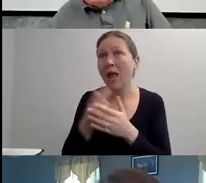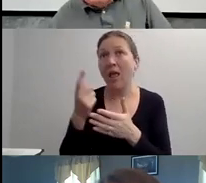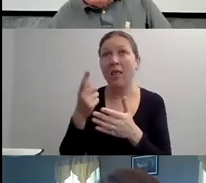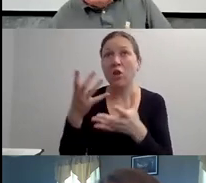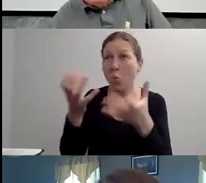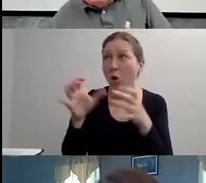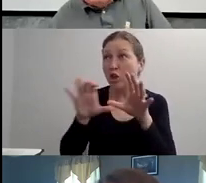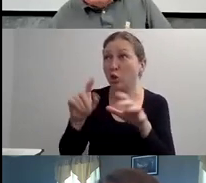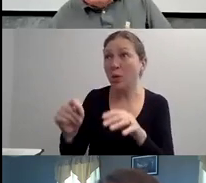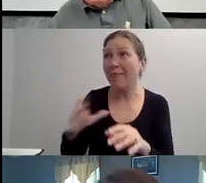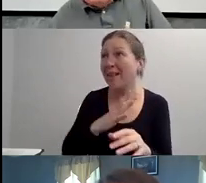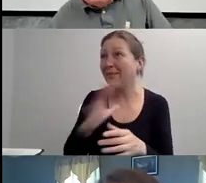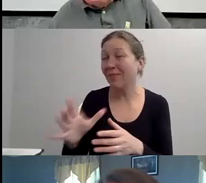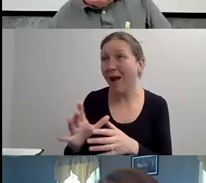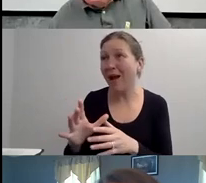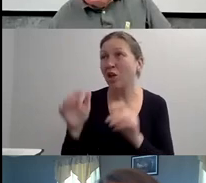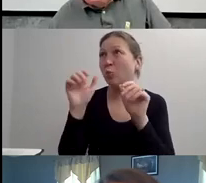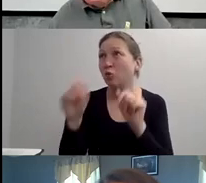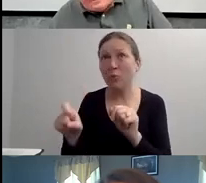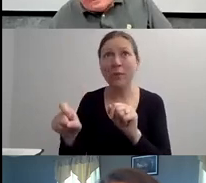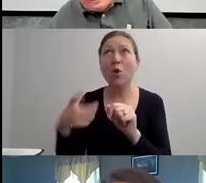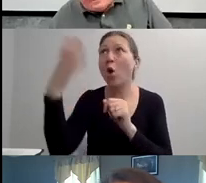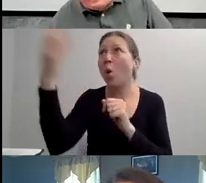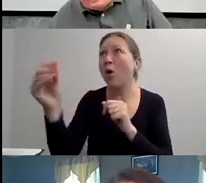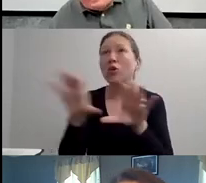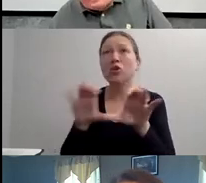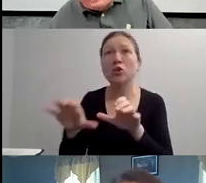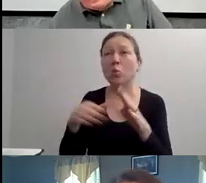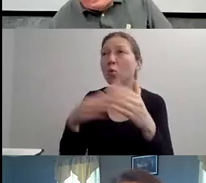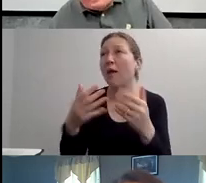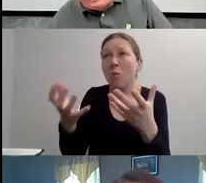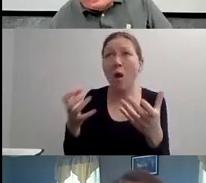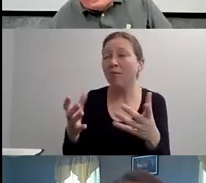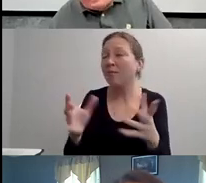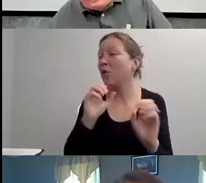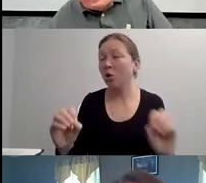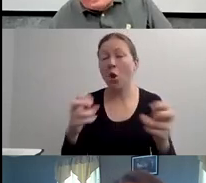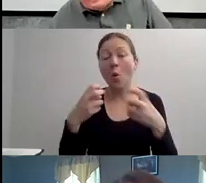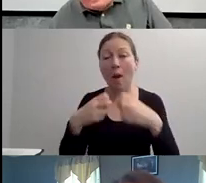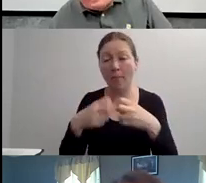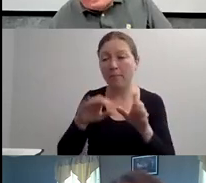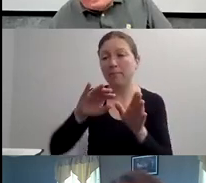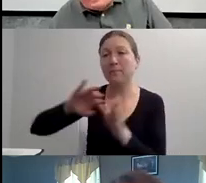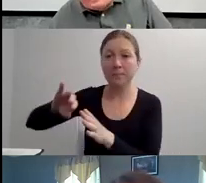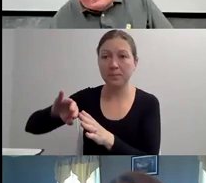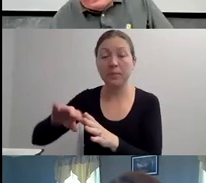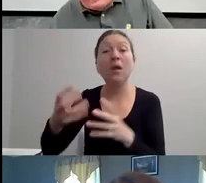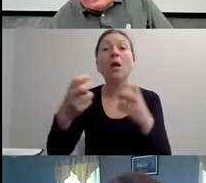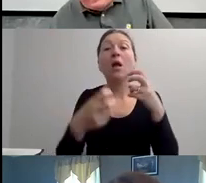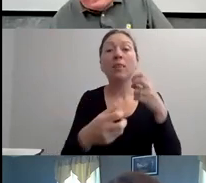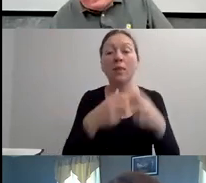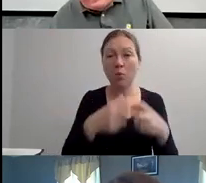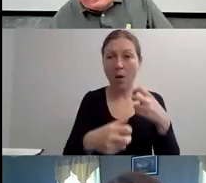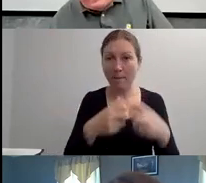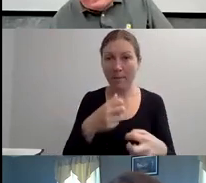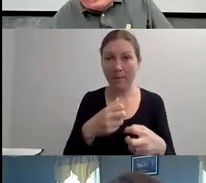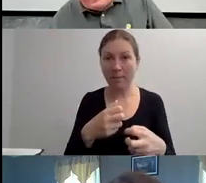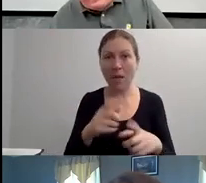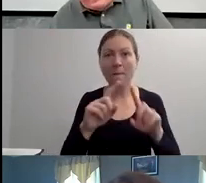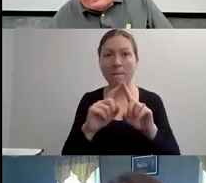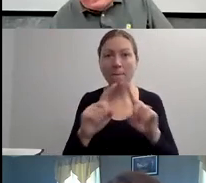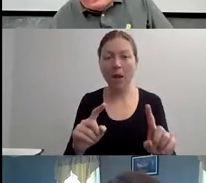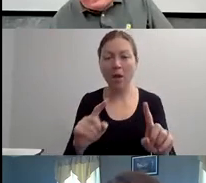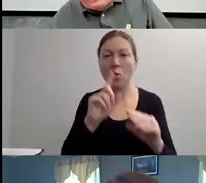EXPECTATIONS OF WHAT YOU ARE AND WHO YOU ARE.